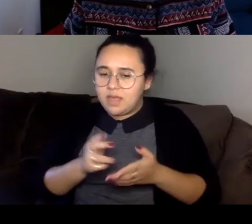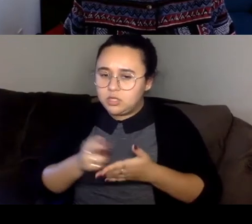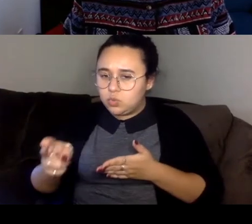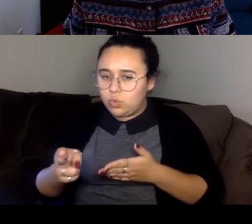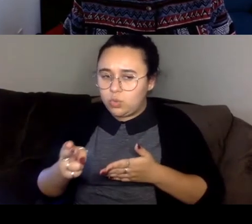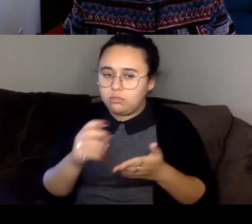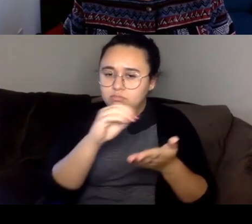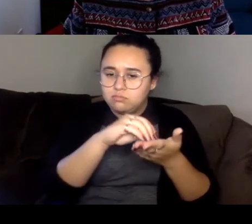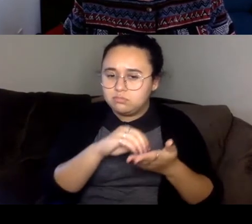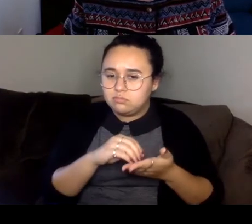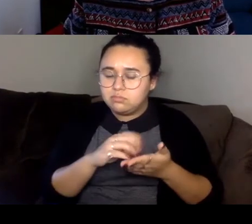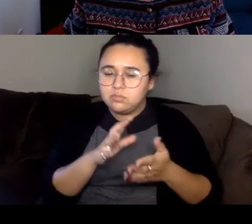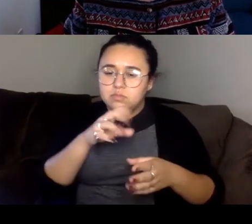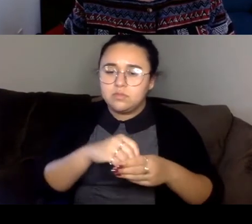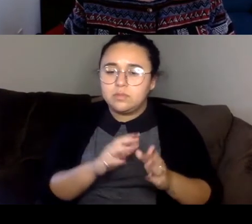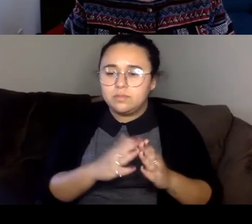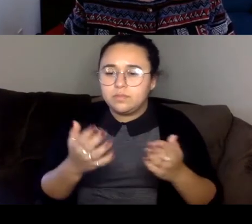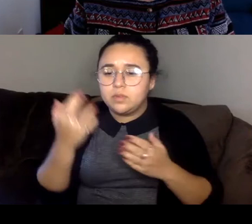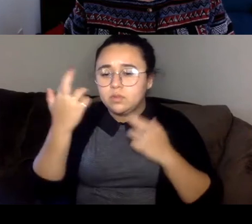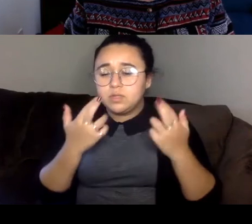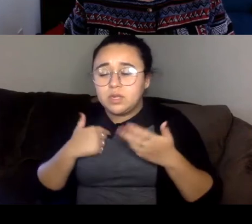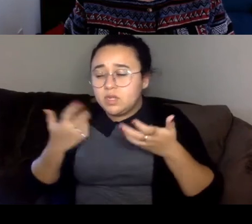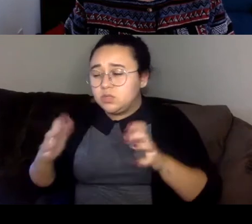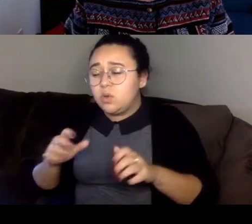And I think that the reason I didn't want to write nonfiction for so long and didn't